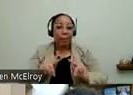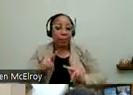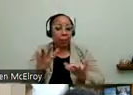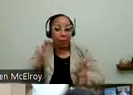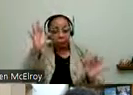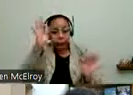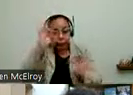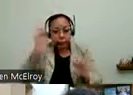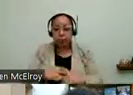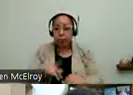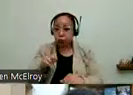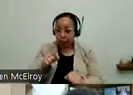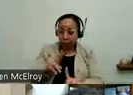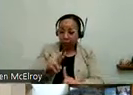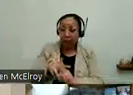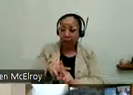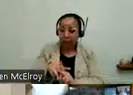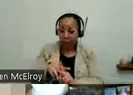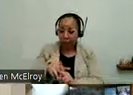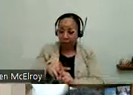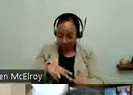can apply -- per calendar year. You can apply one year and get one type of